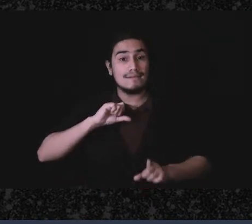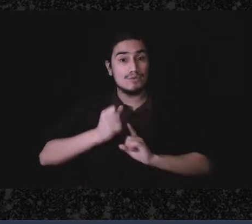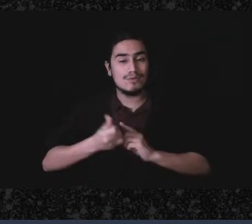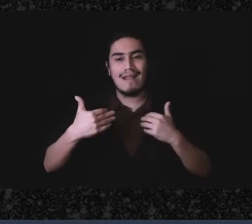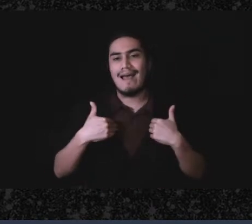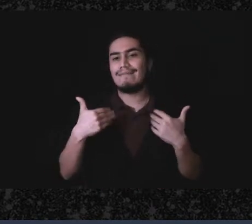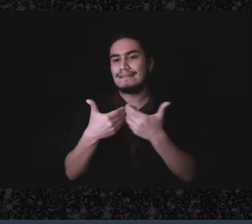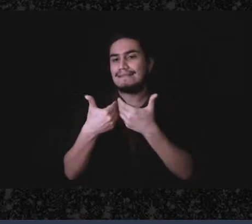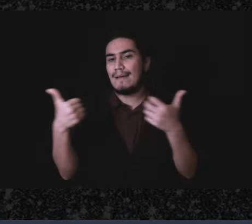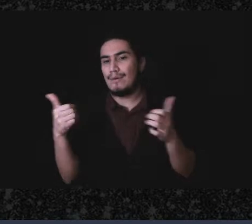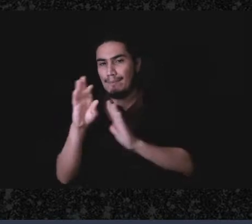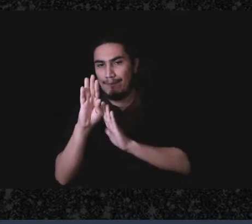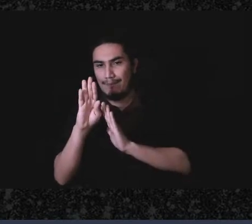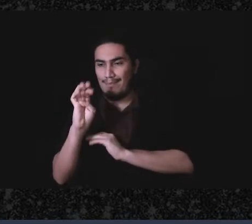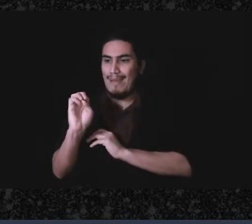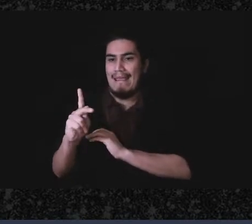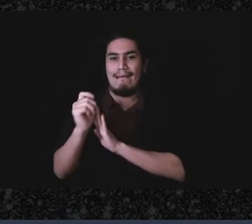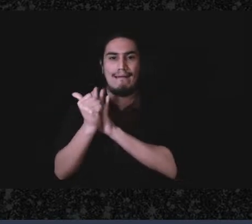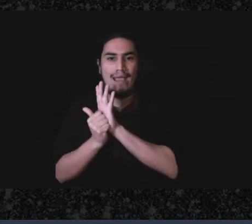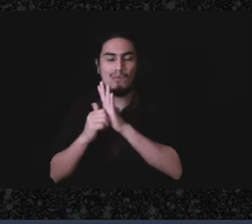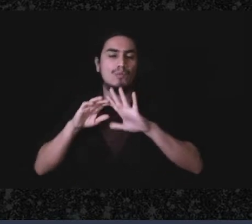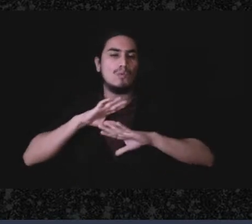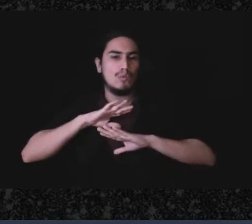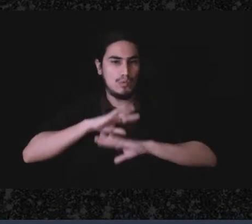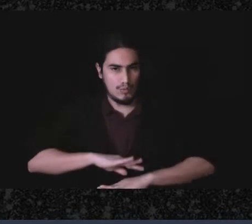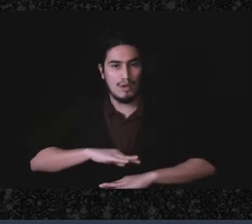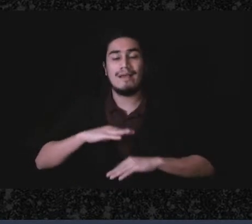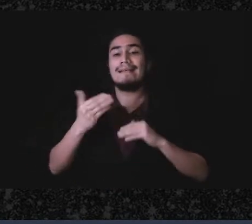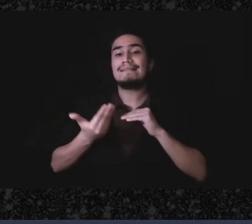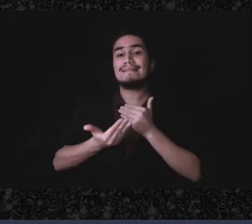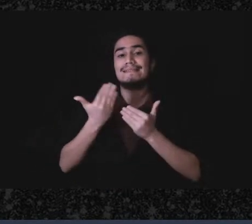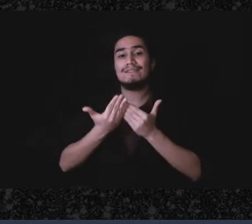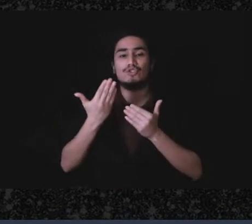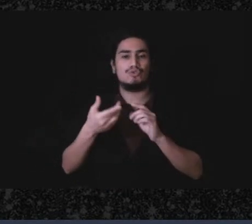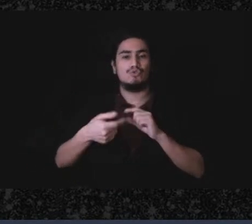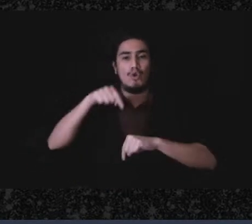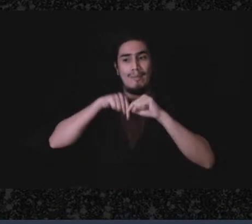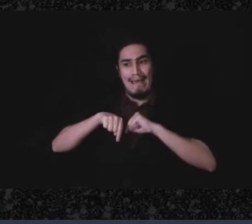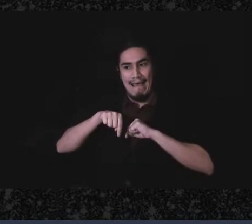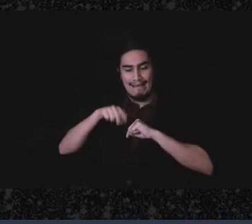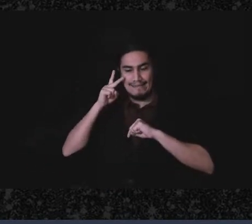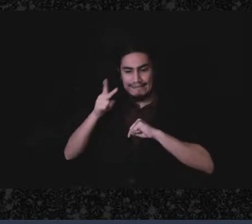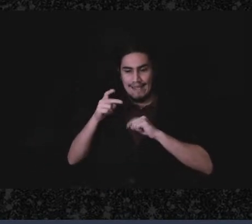account, it is much easier to go back and show where money moved if it's all moving through a